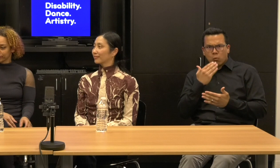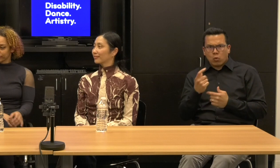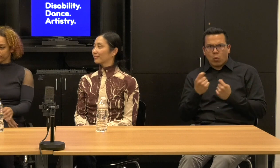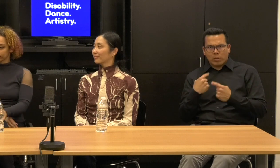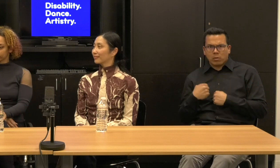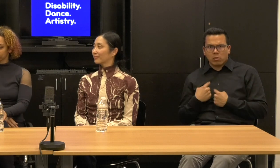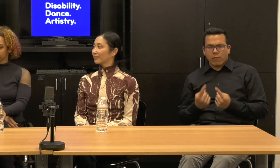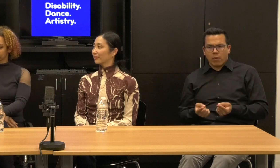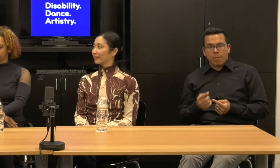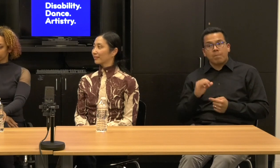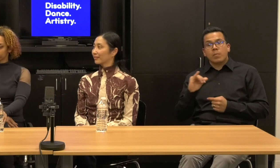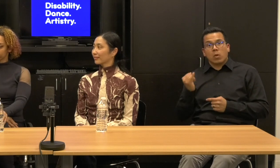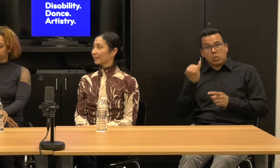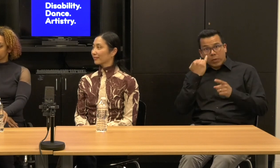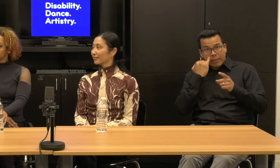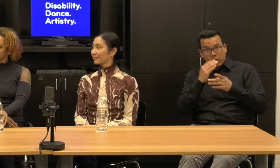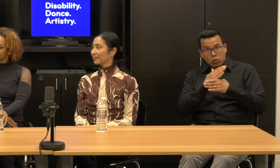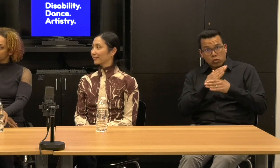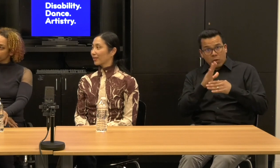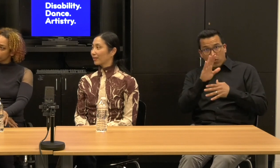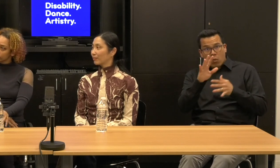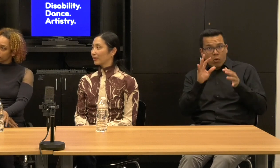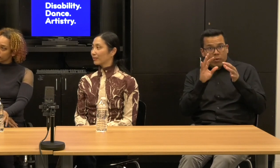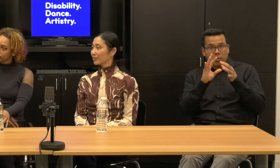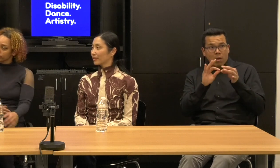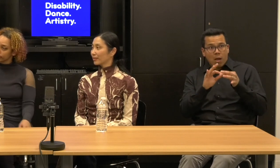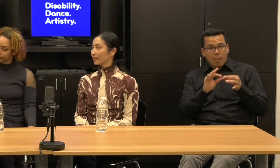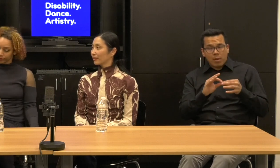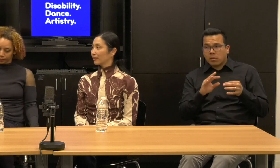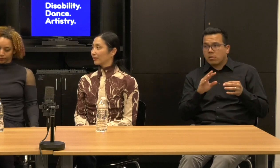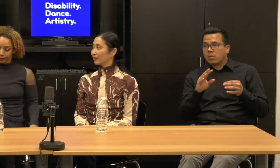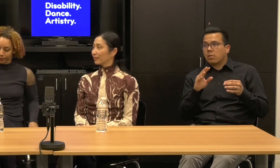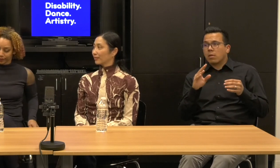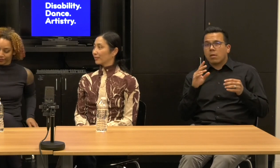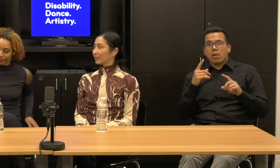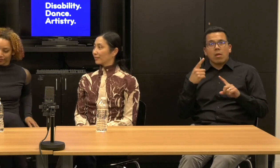and also if you're sharing your thoughts about disability dance artistry, you can use the